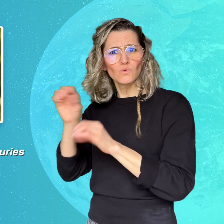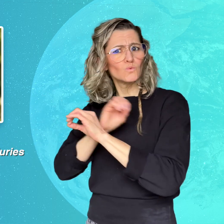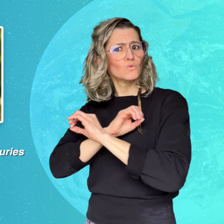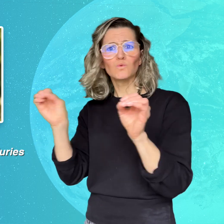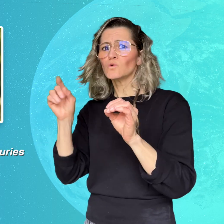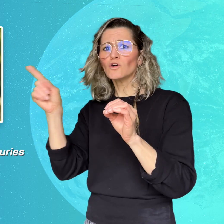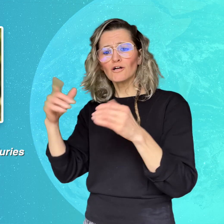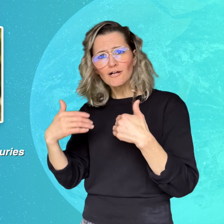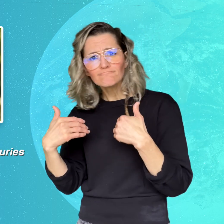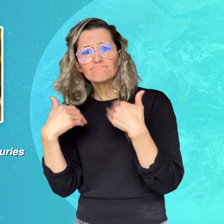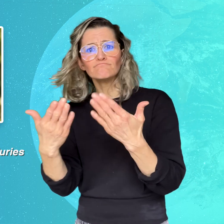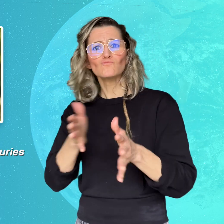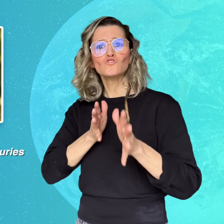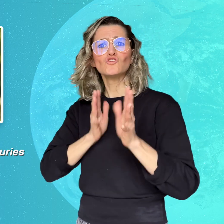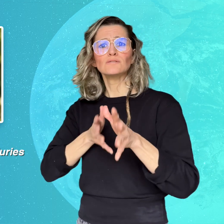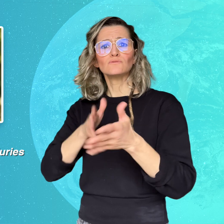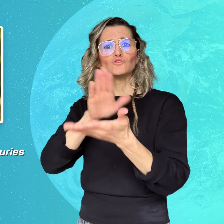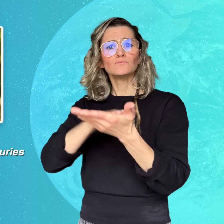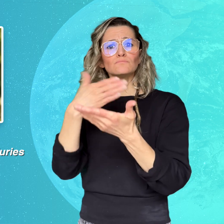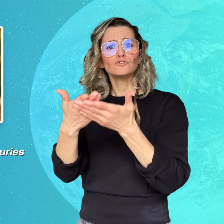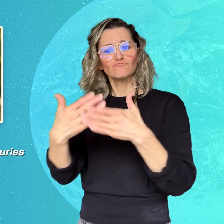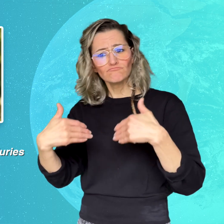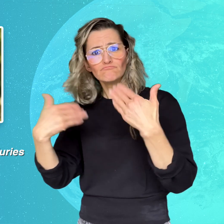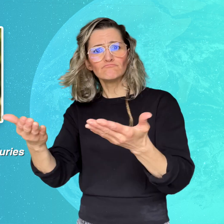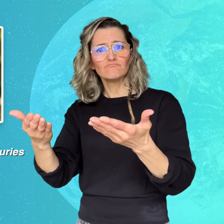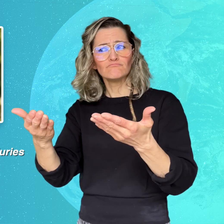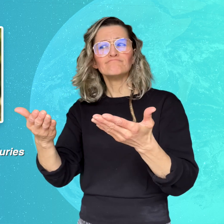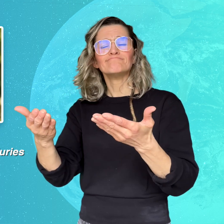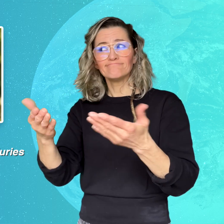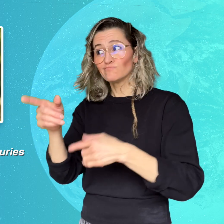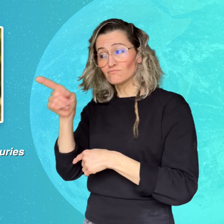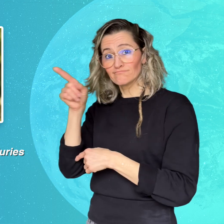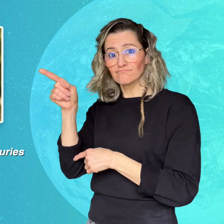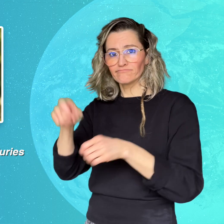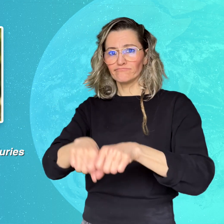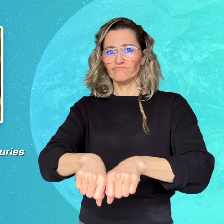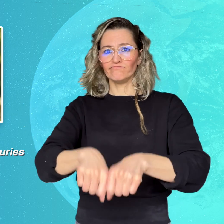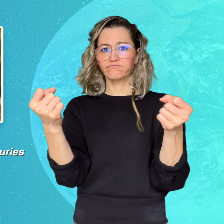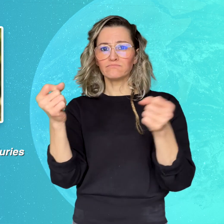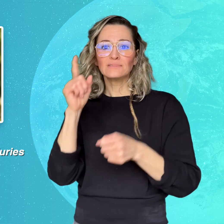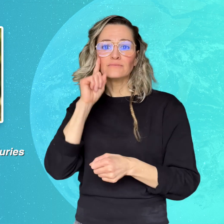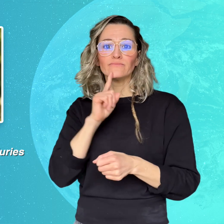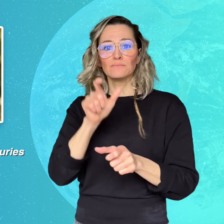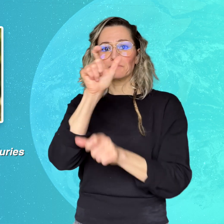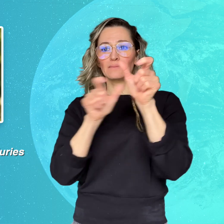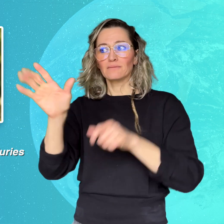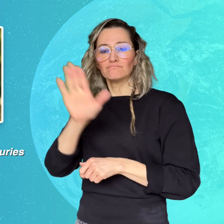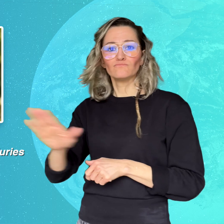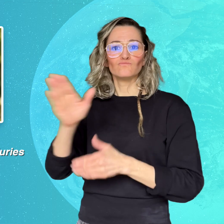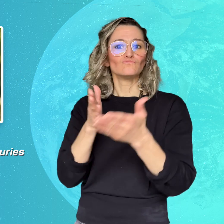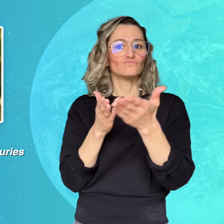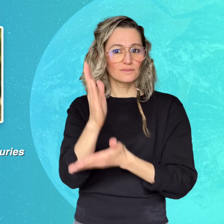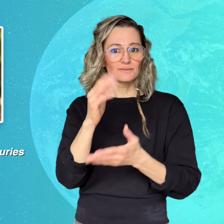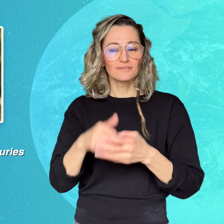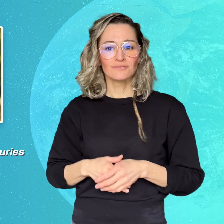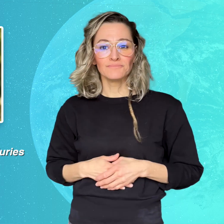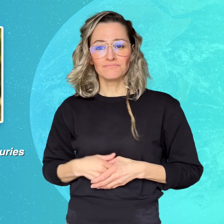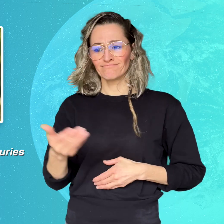to provide Auslan interpreters violated the rights of Deaf people.